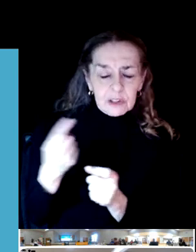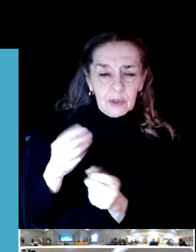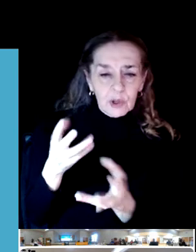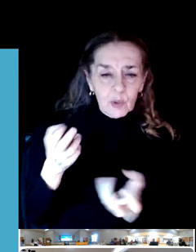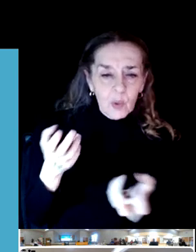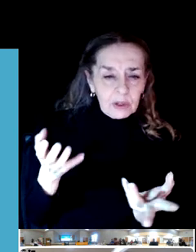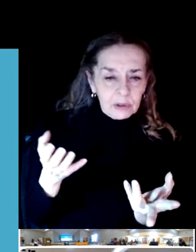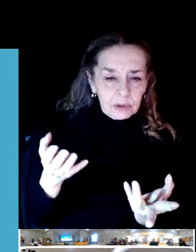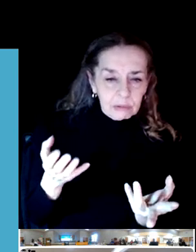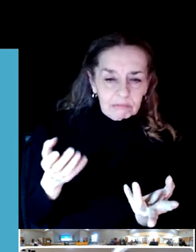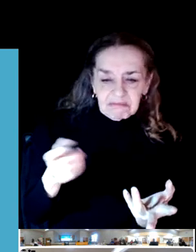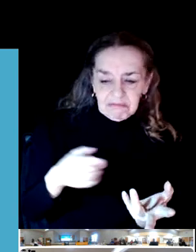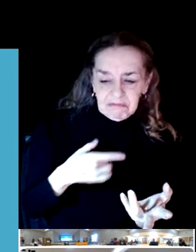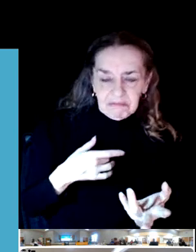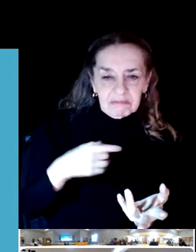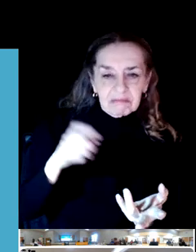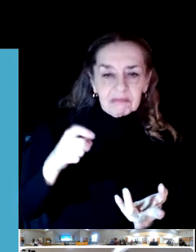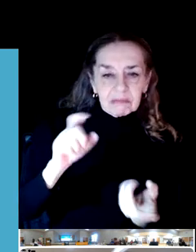Right, we still have that?